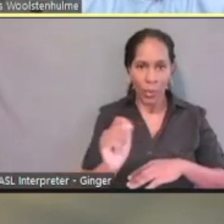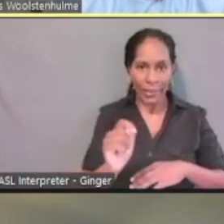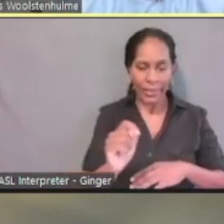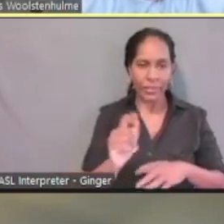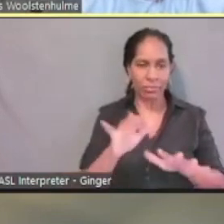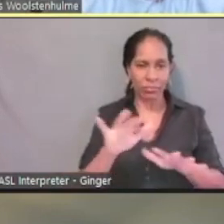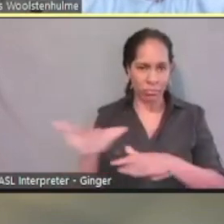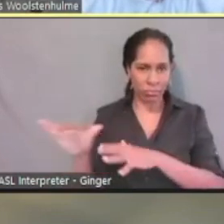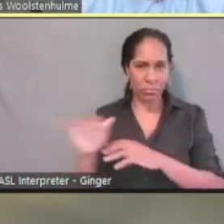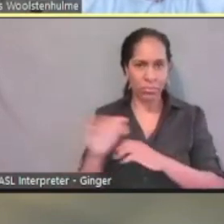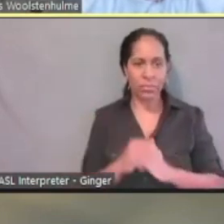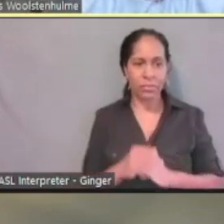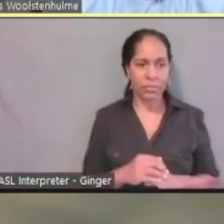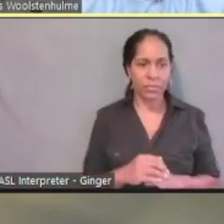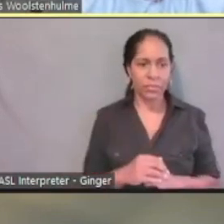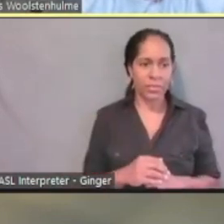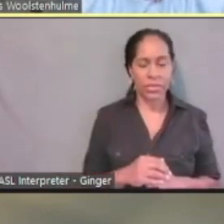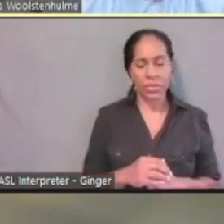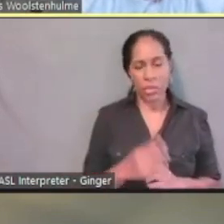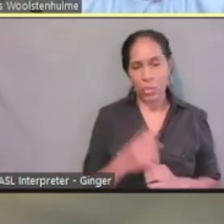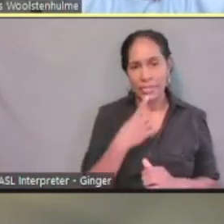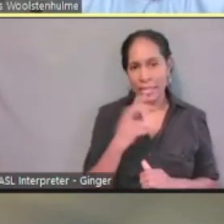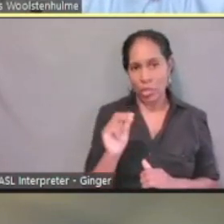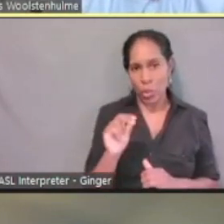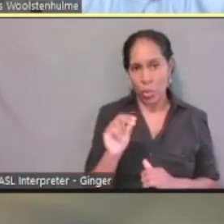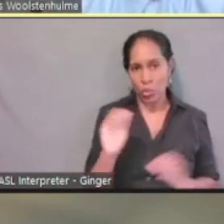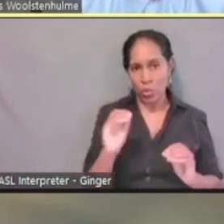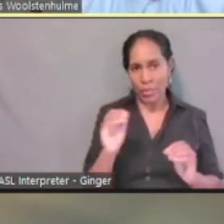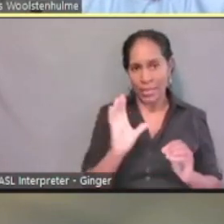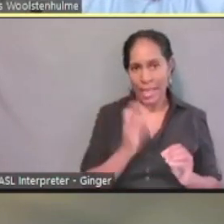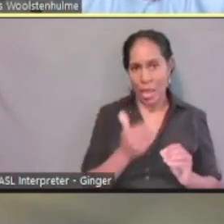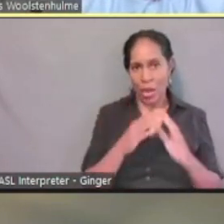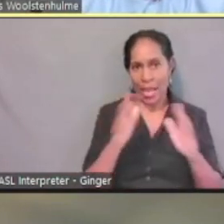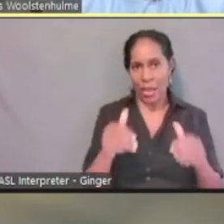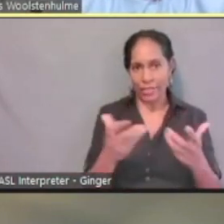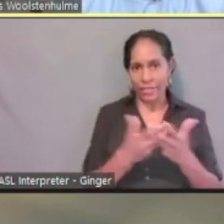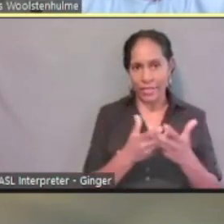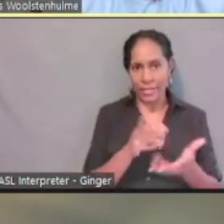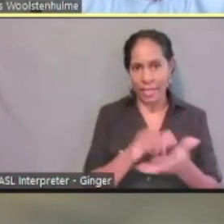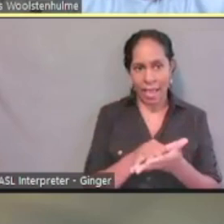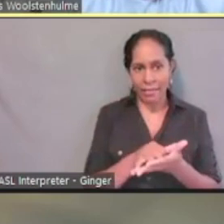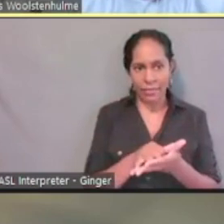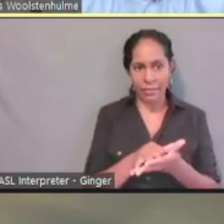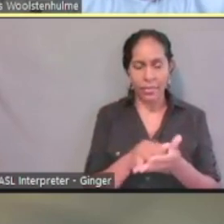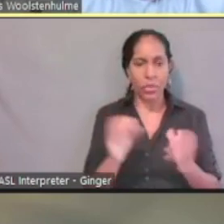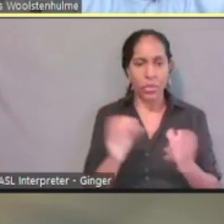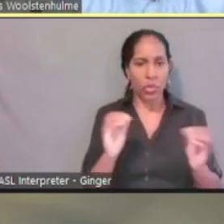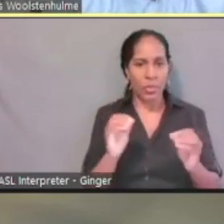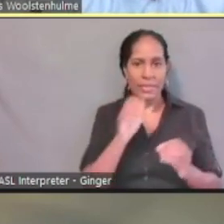We don't have anybody in our household that fits that nor anybody that's age 65 and older.